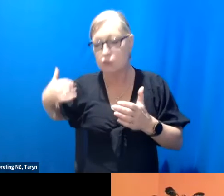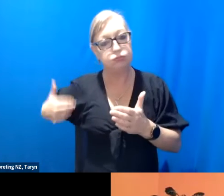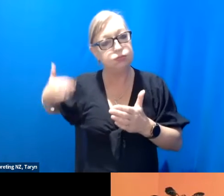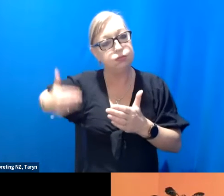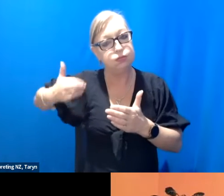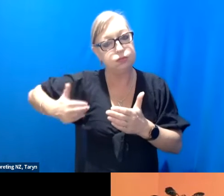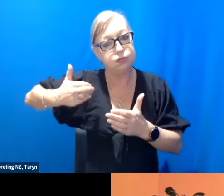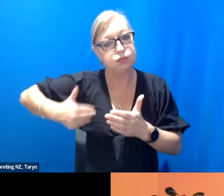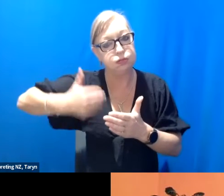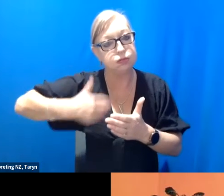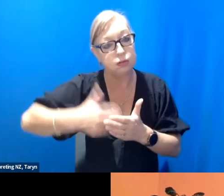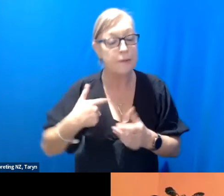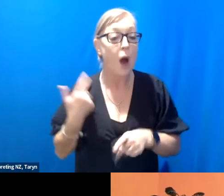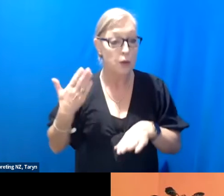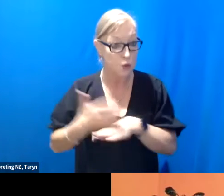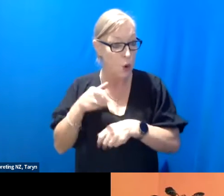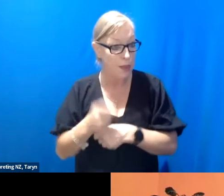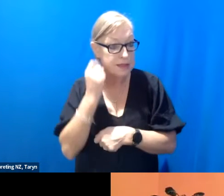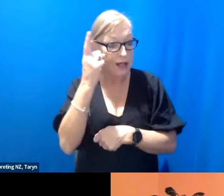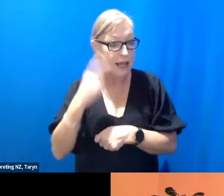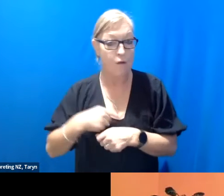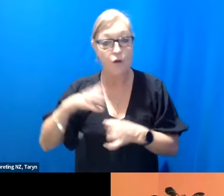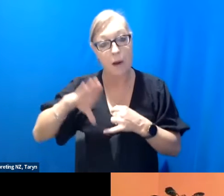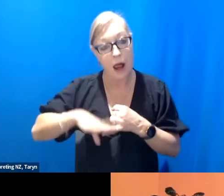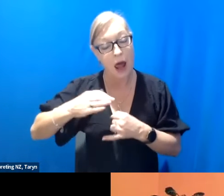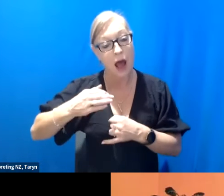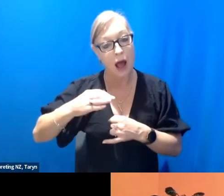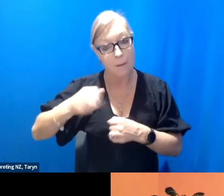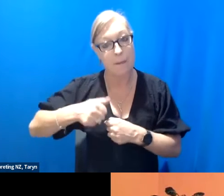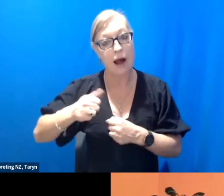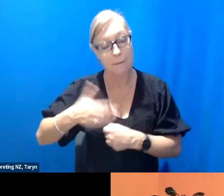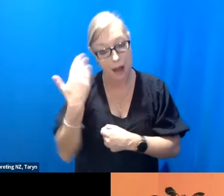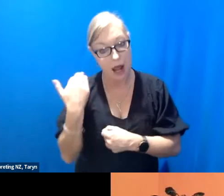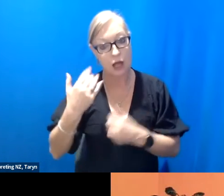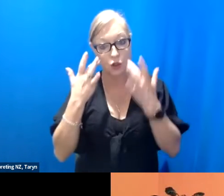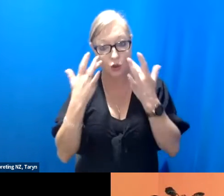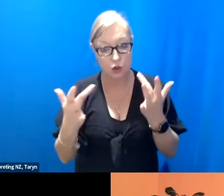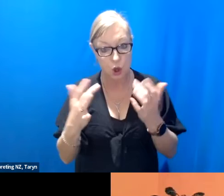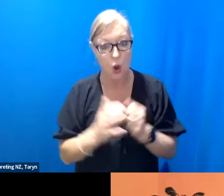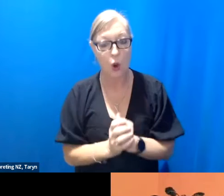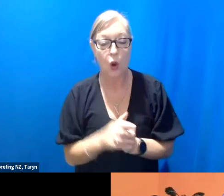made my last show. Which was an ensemble piece called Thank You Very Much in 2019, that was very